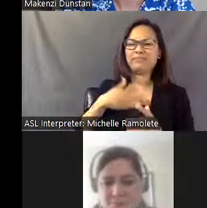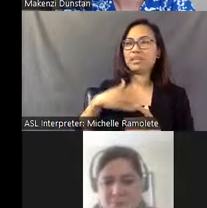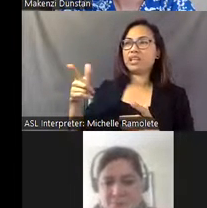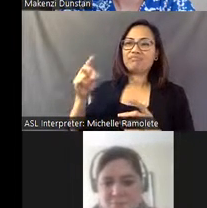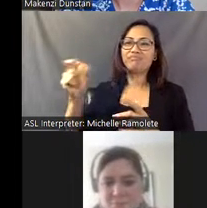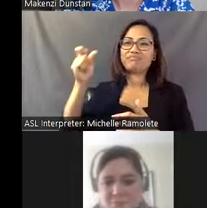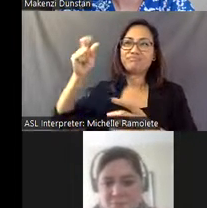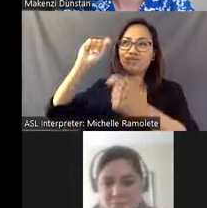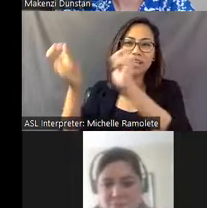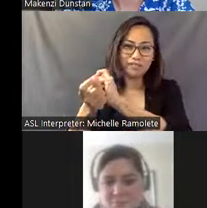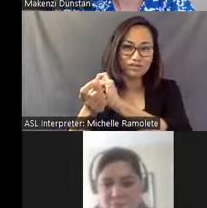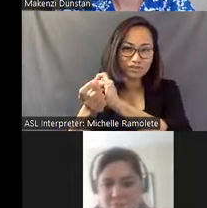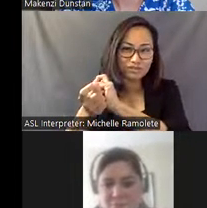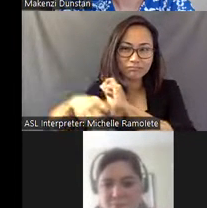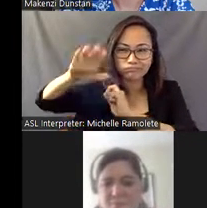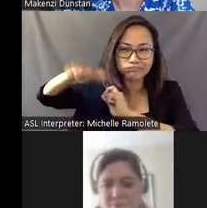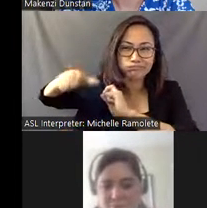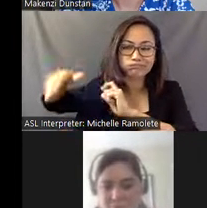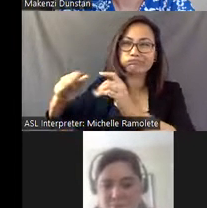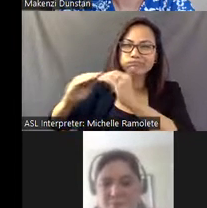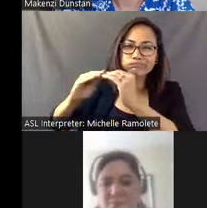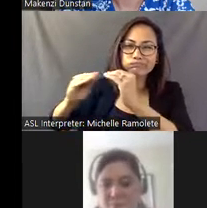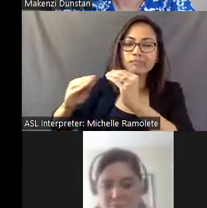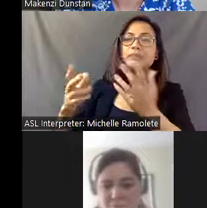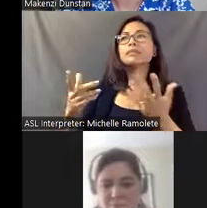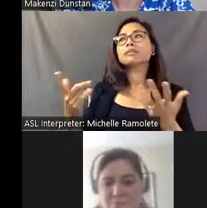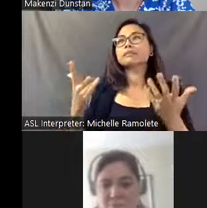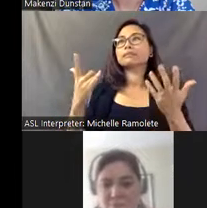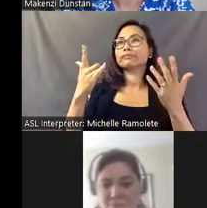It was- it was the art was constantly in flux around him, partly was because of the way